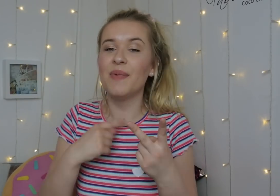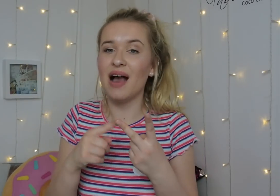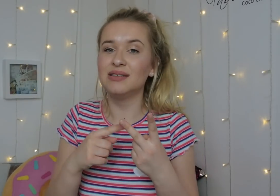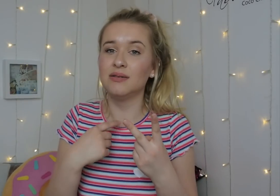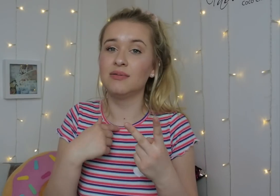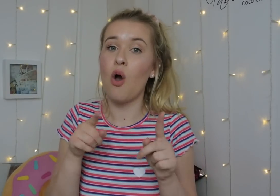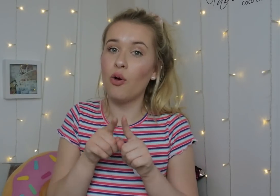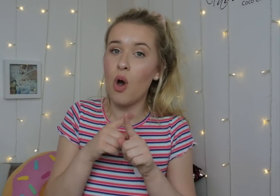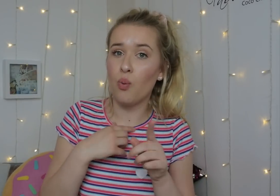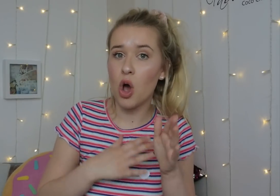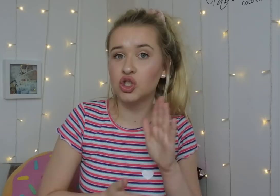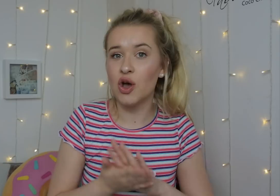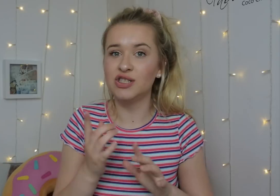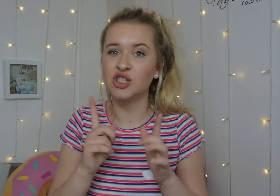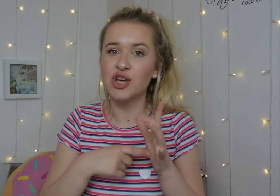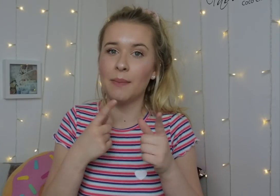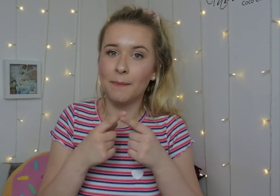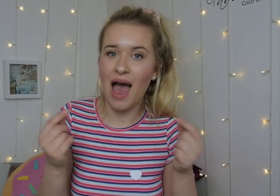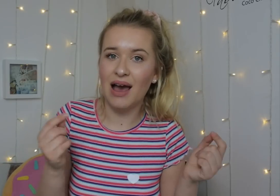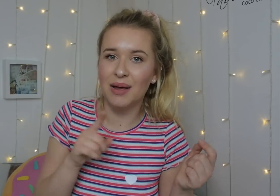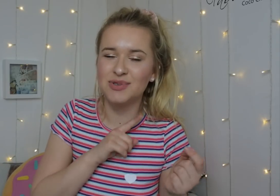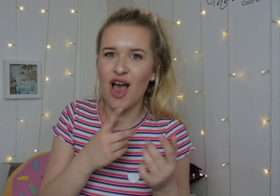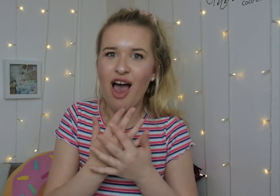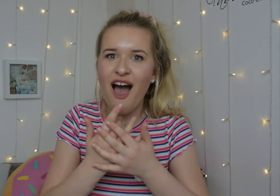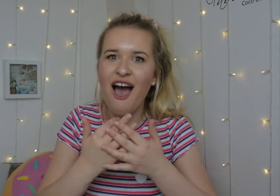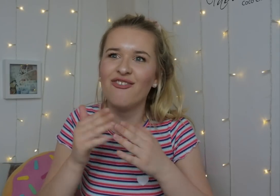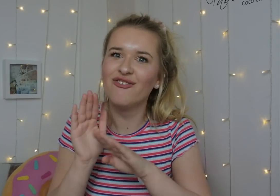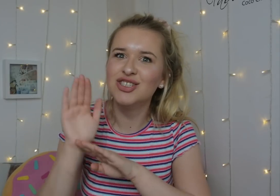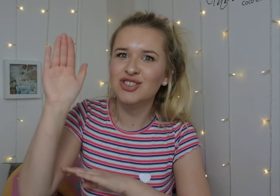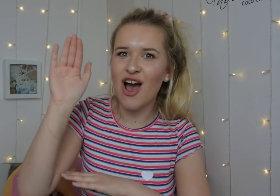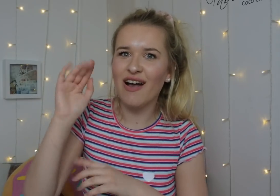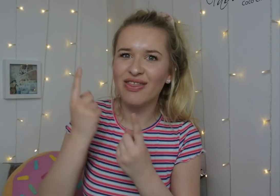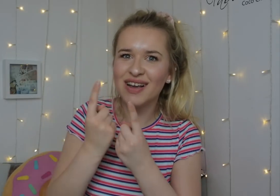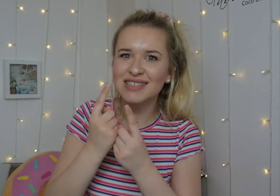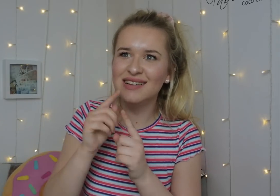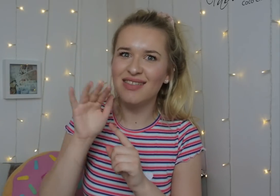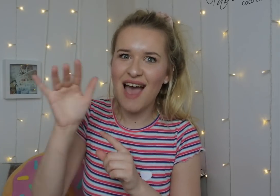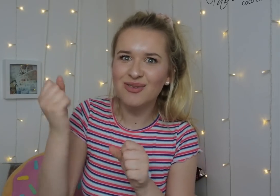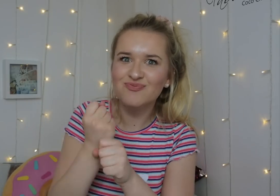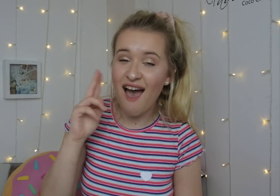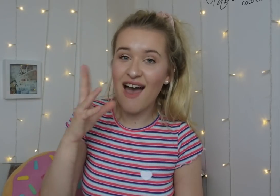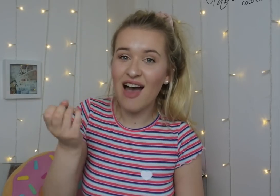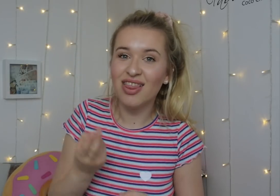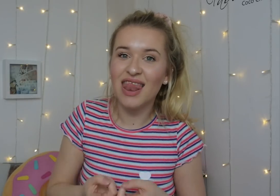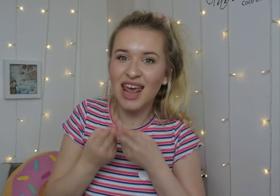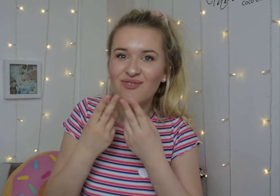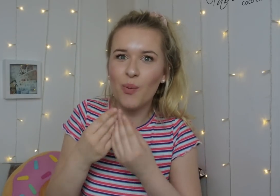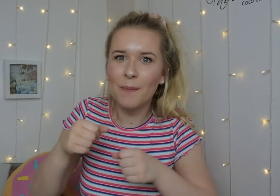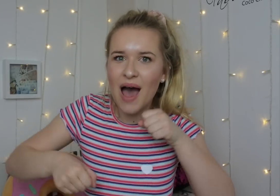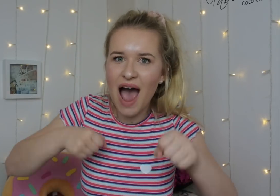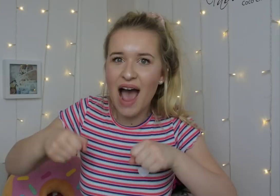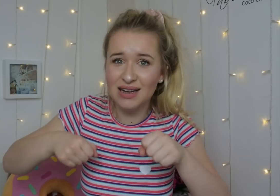I also want to go to Japan because they make a lot of future things. I've heard about the bike one